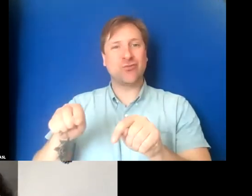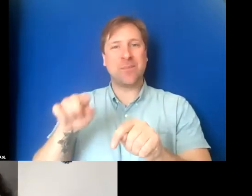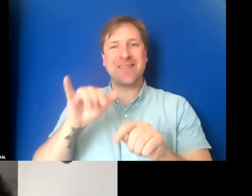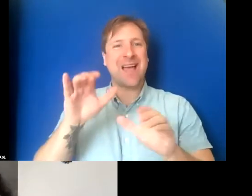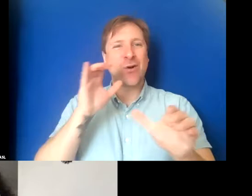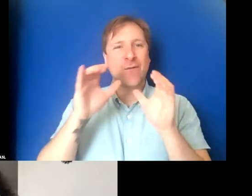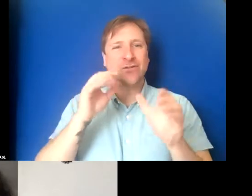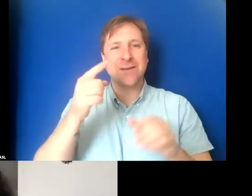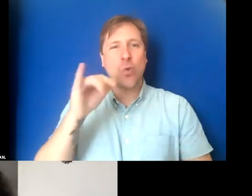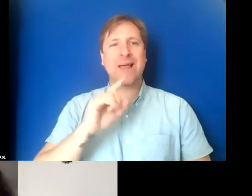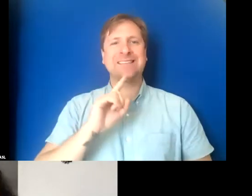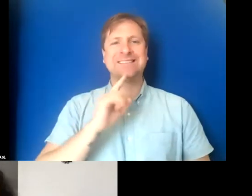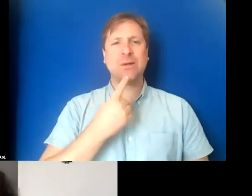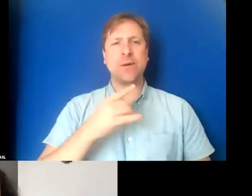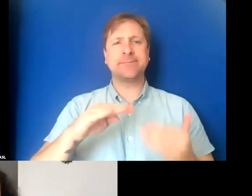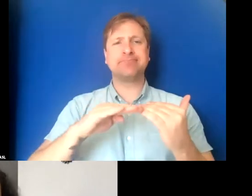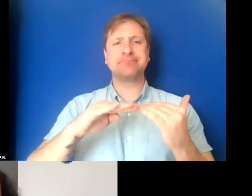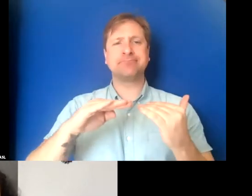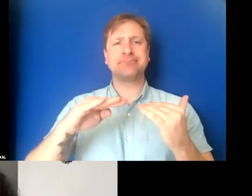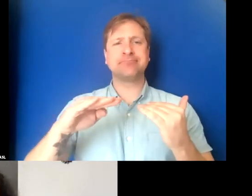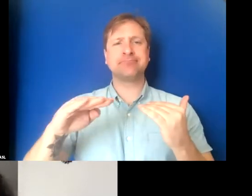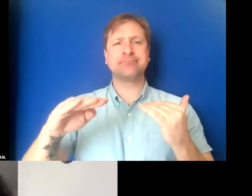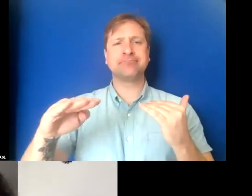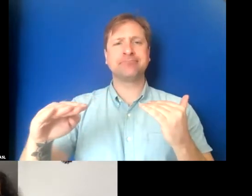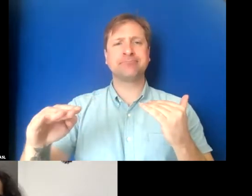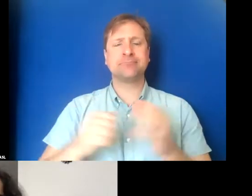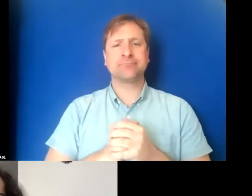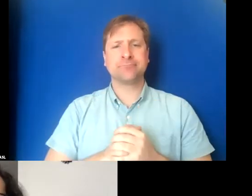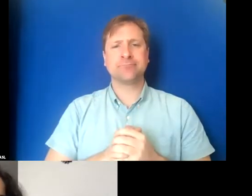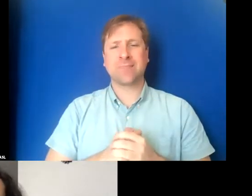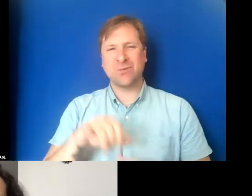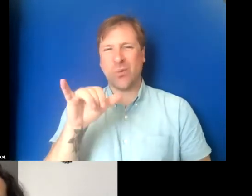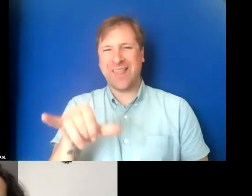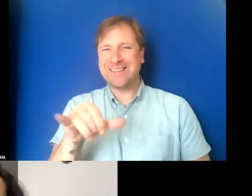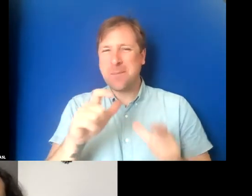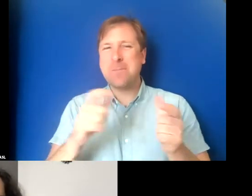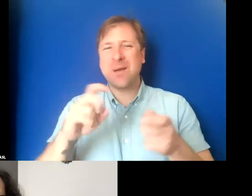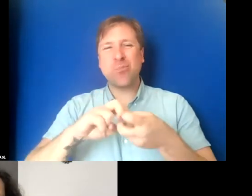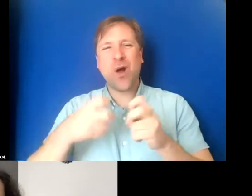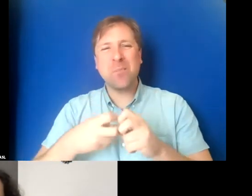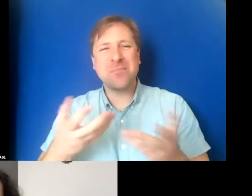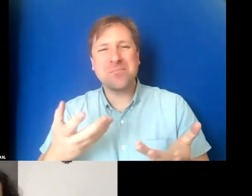looks much more serious and dower than it was. And it's a big problem because nondisabled